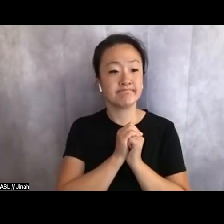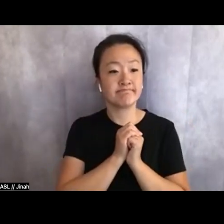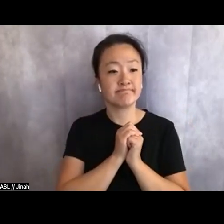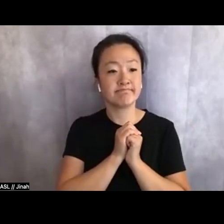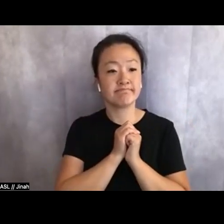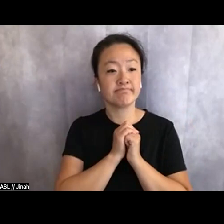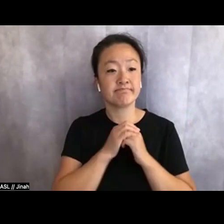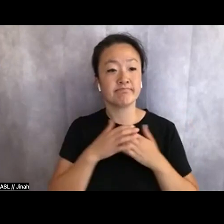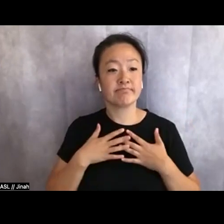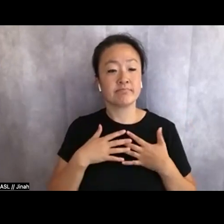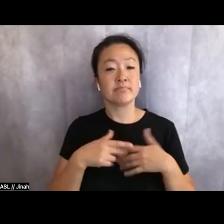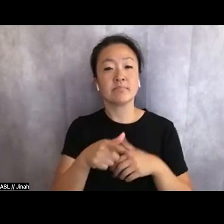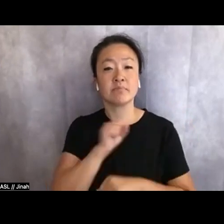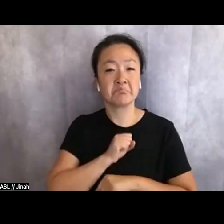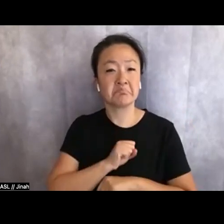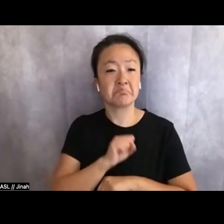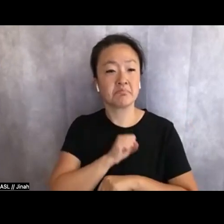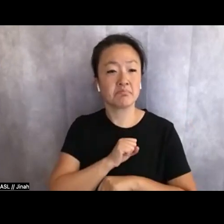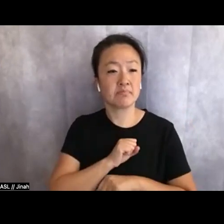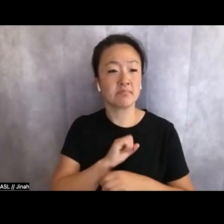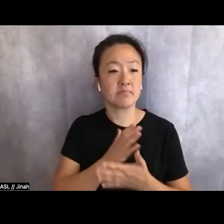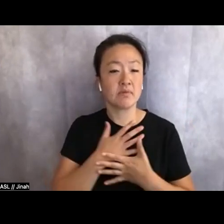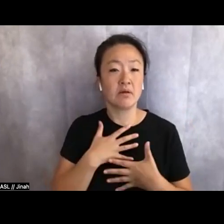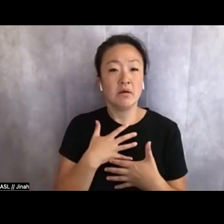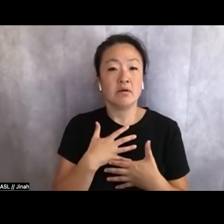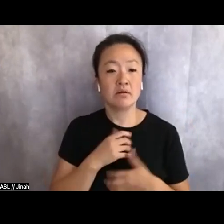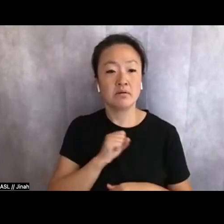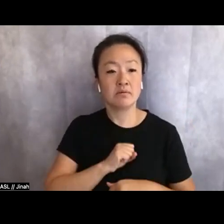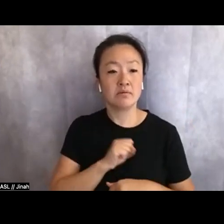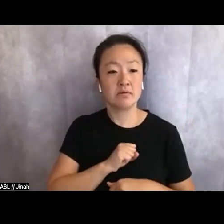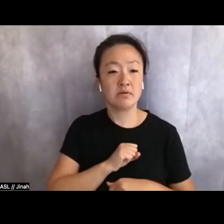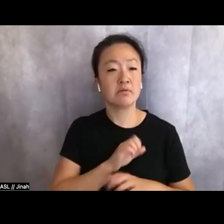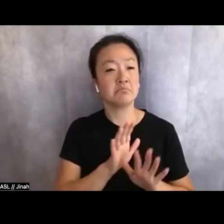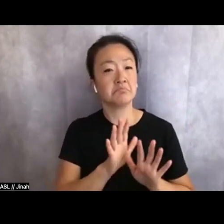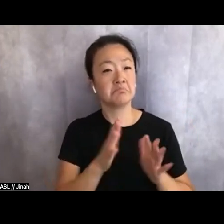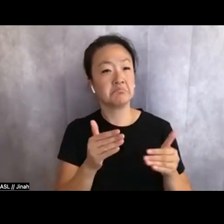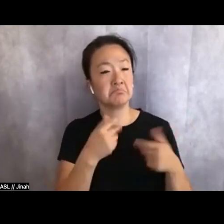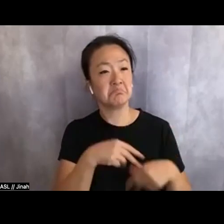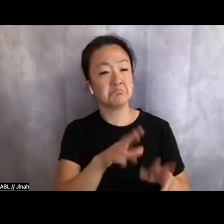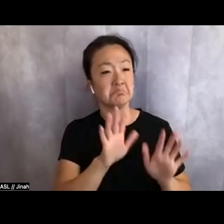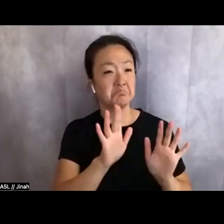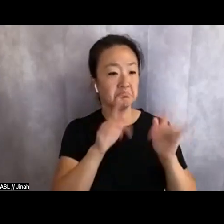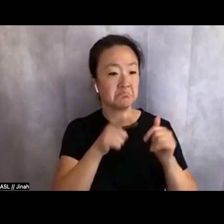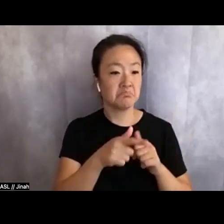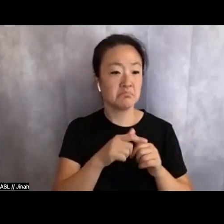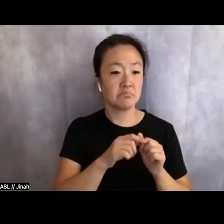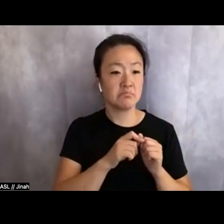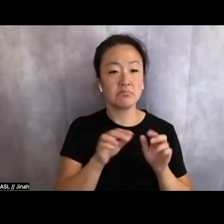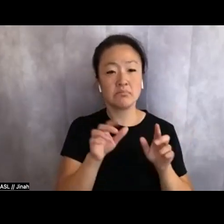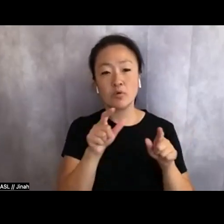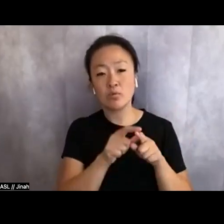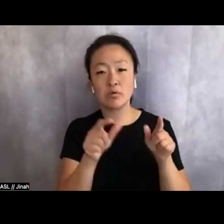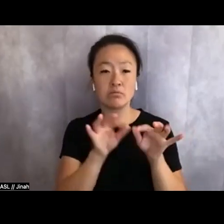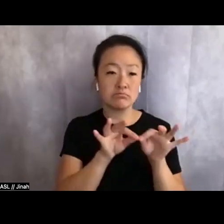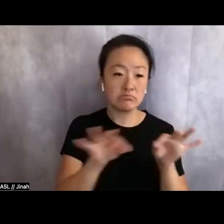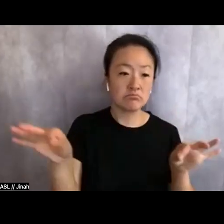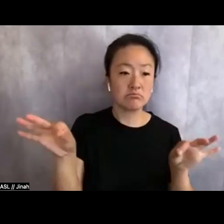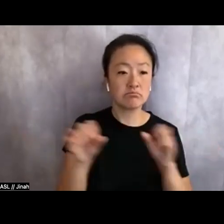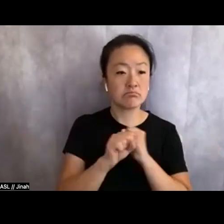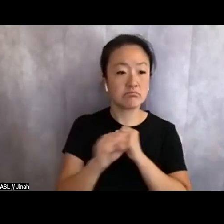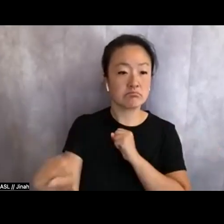coughed him, spasm luminescence. Syllables stretched, muscled sacraments more than splay us,